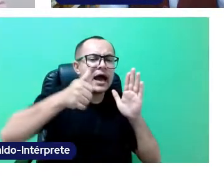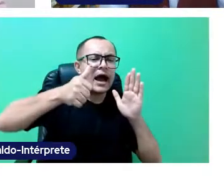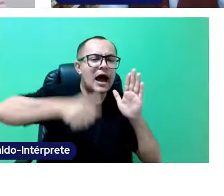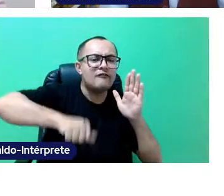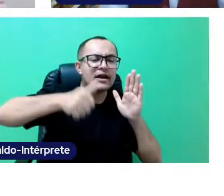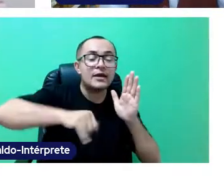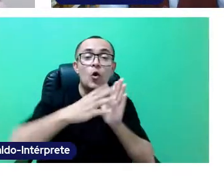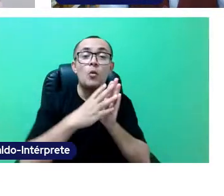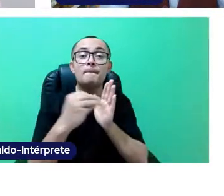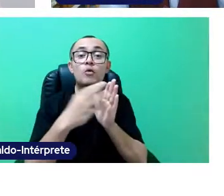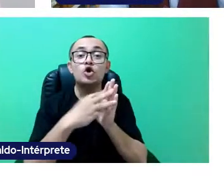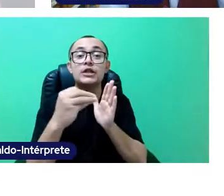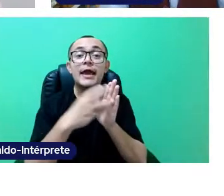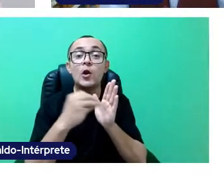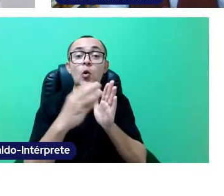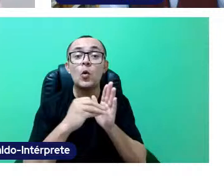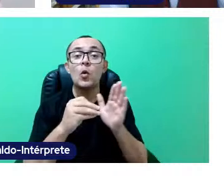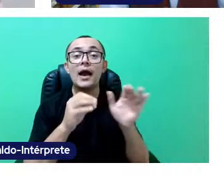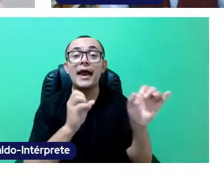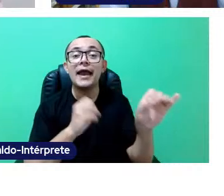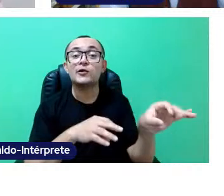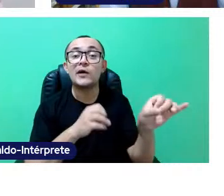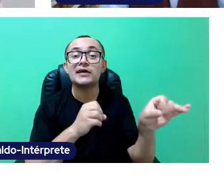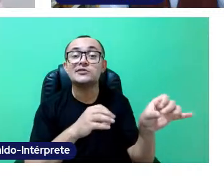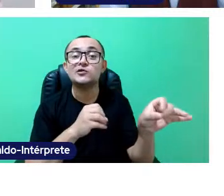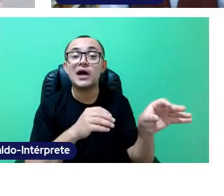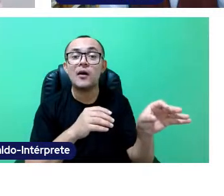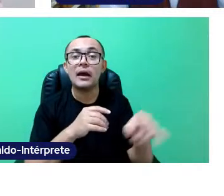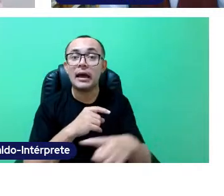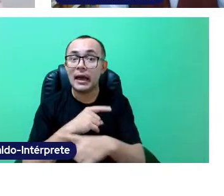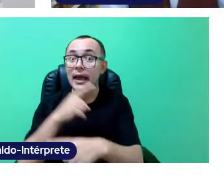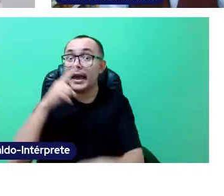what are the risks that it represents to the youngsters in our country.